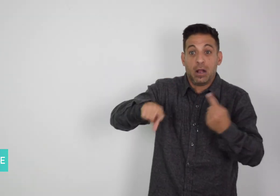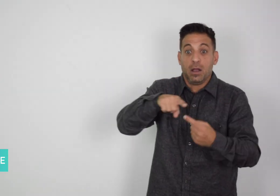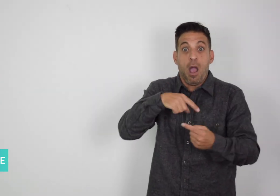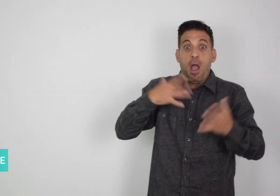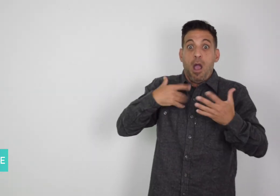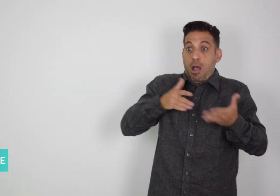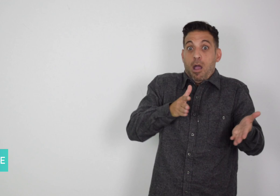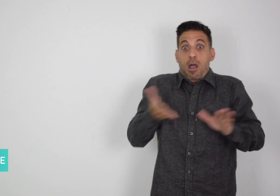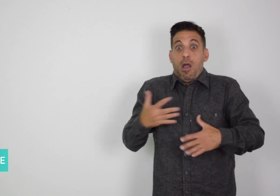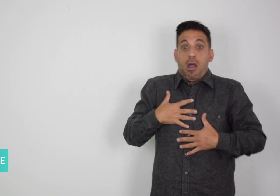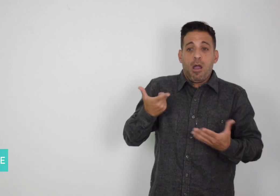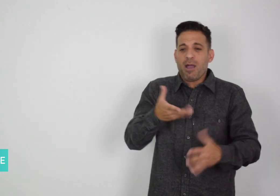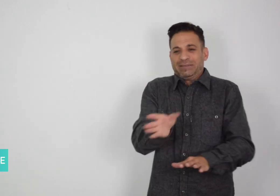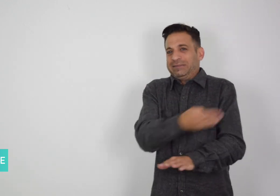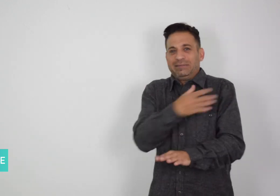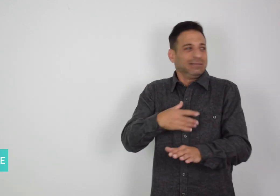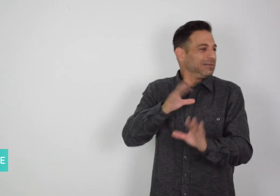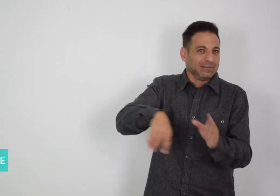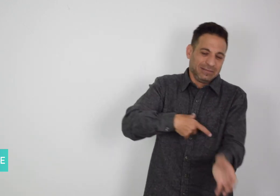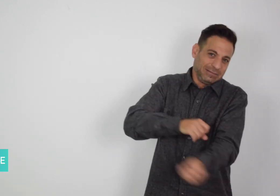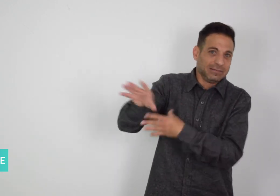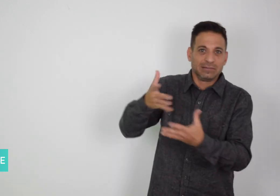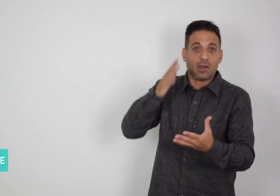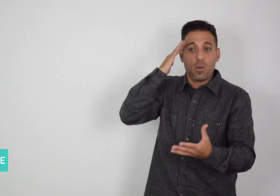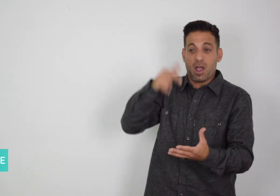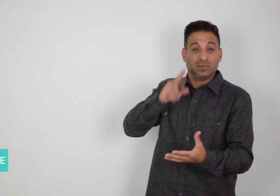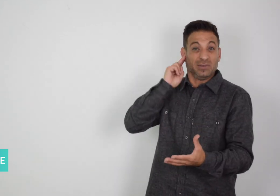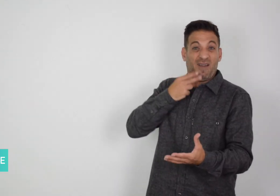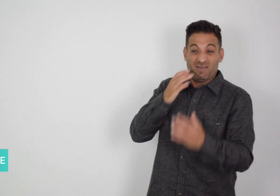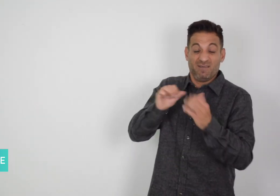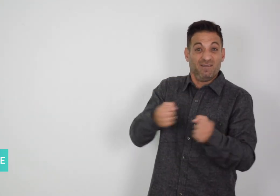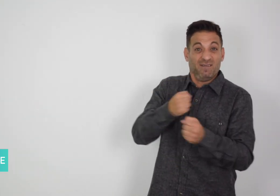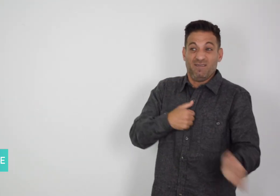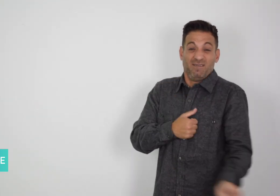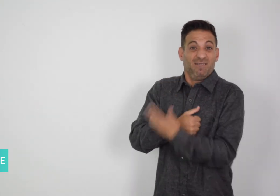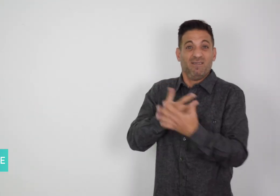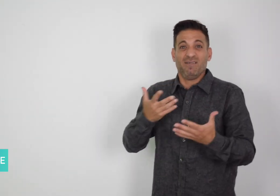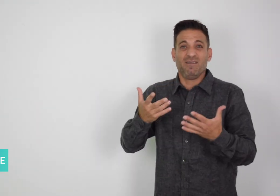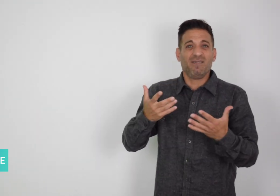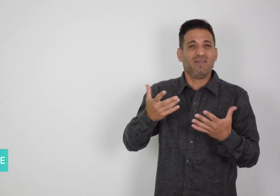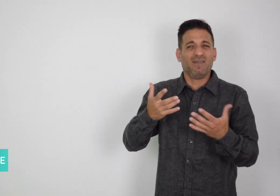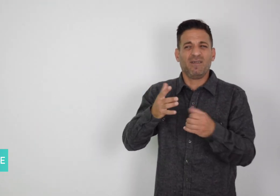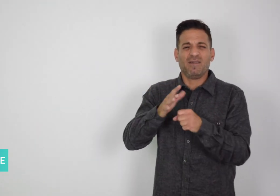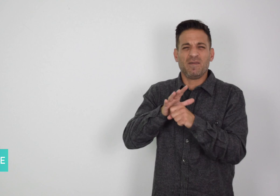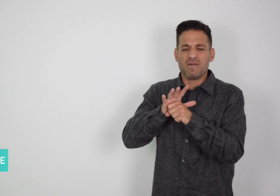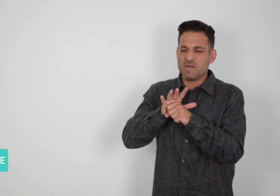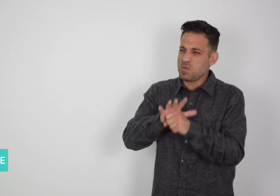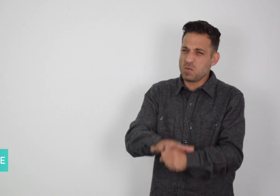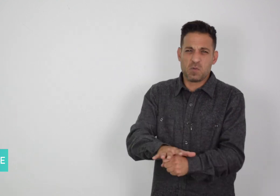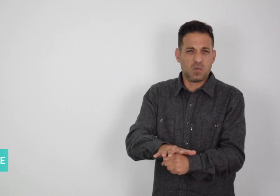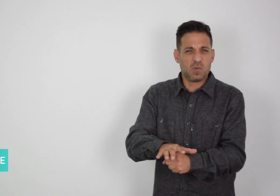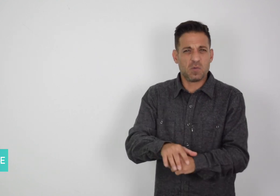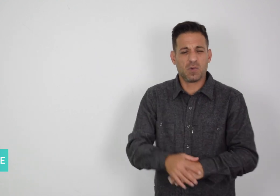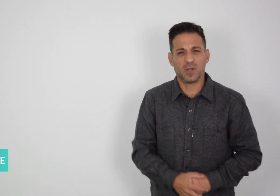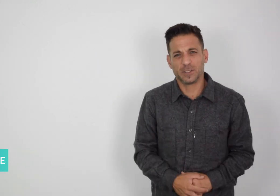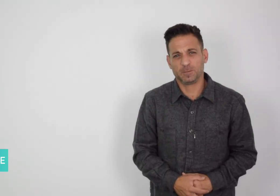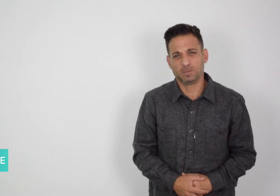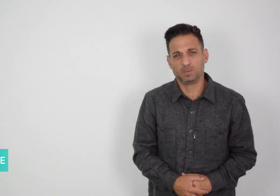emergency care because they are Deaf.